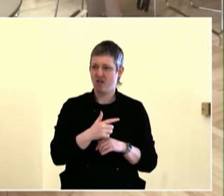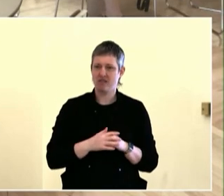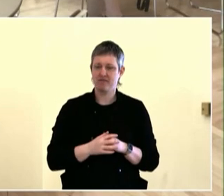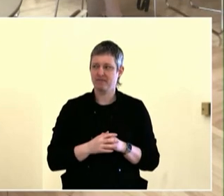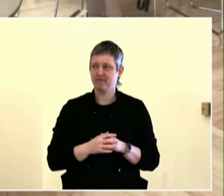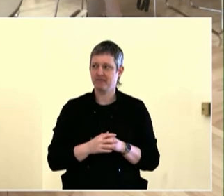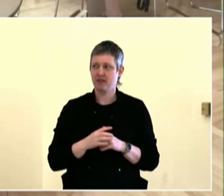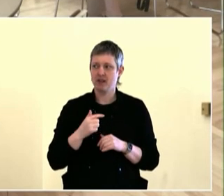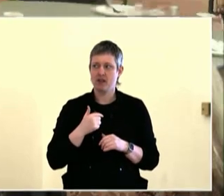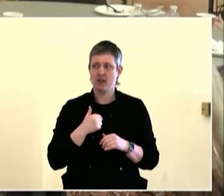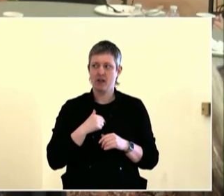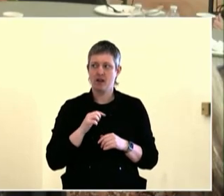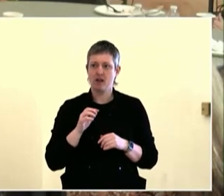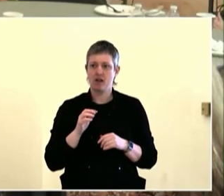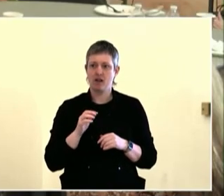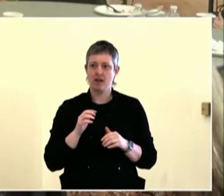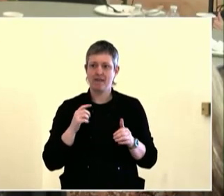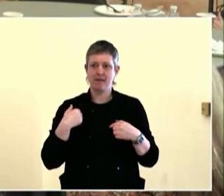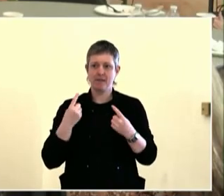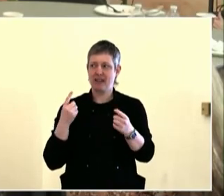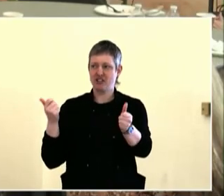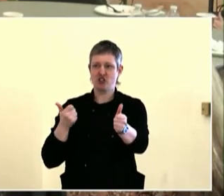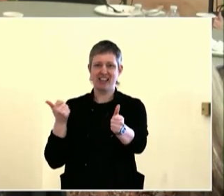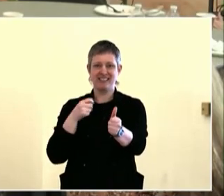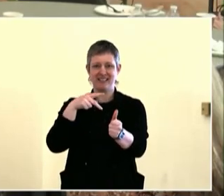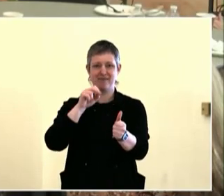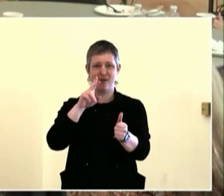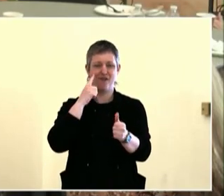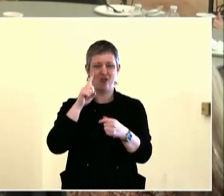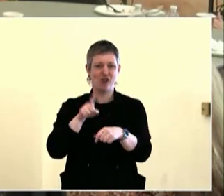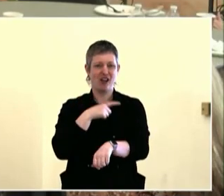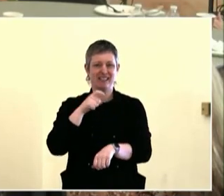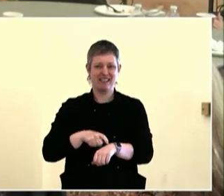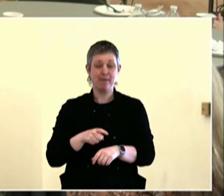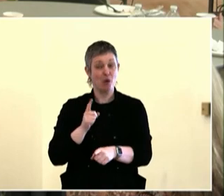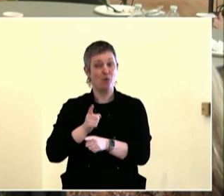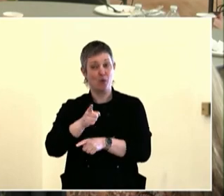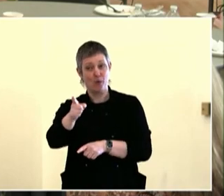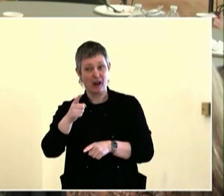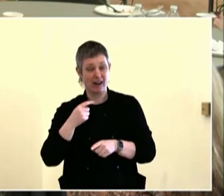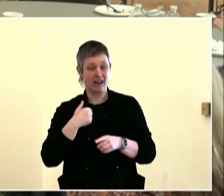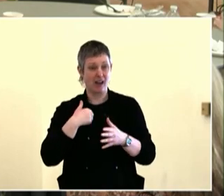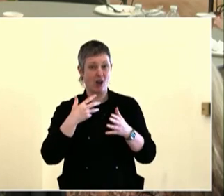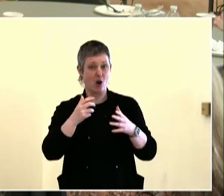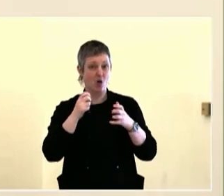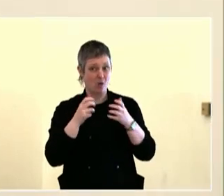in my community. But I'm not willing to compromise my values to use it in the city.